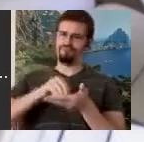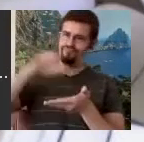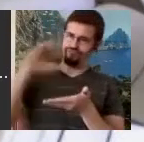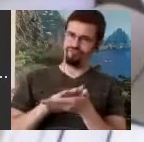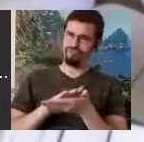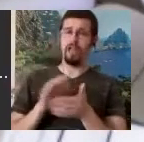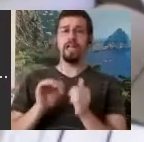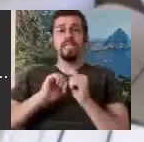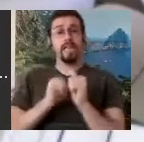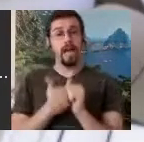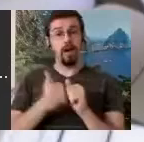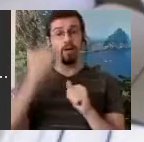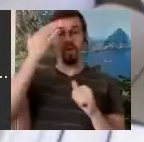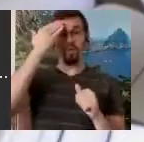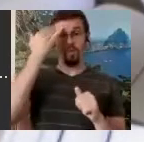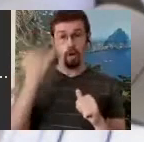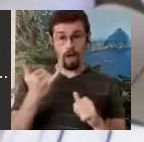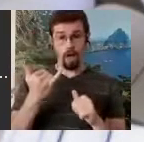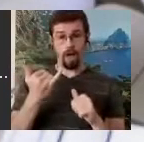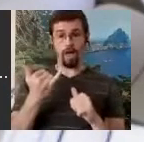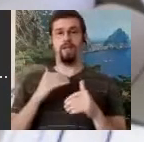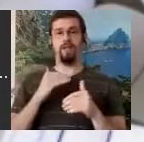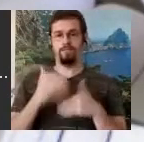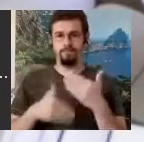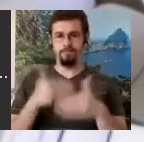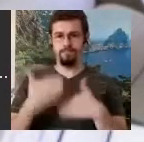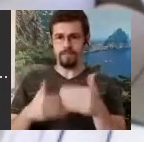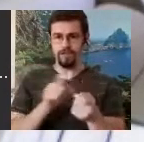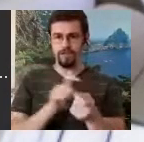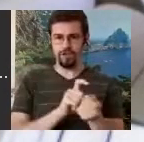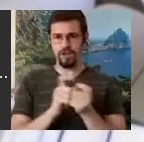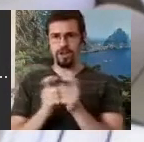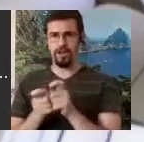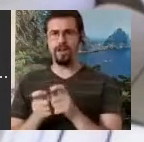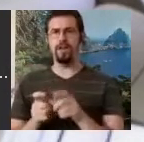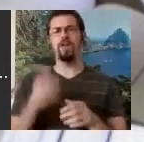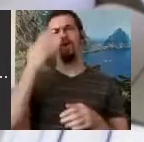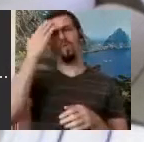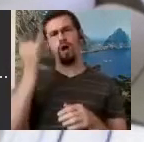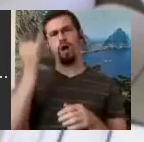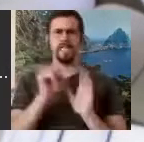changed certain symbols and then why those symbols evolved into something